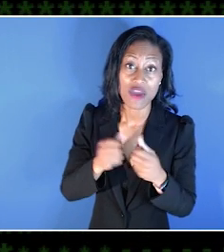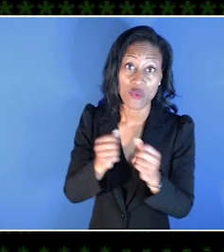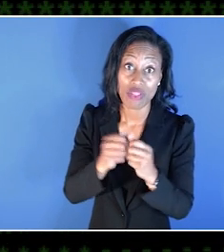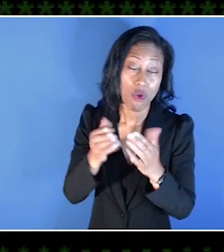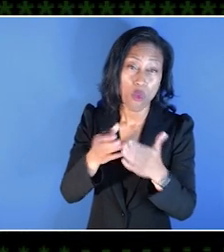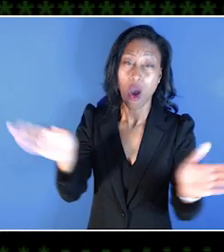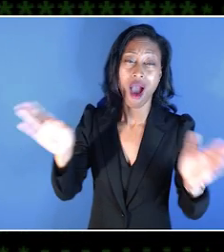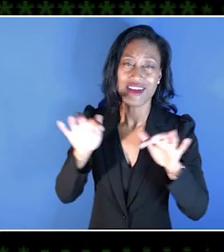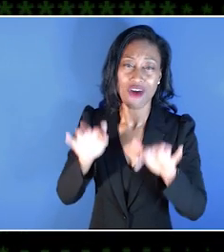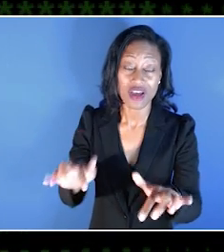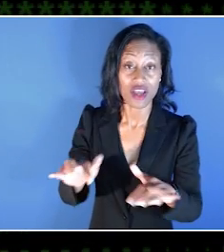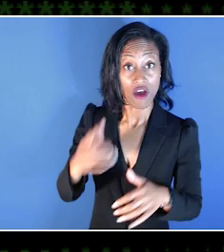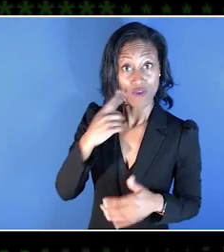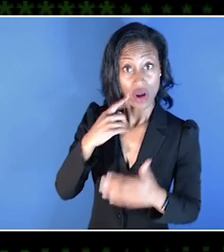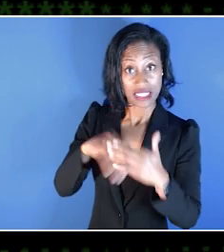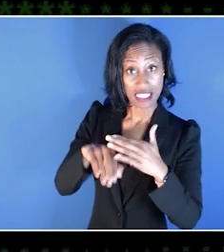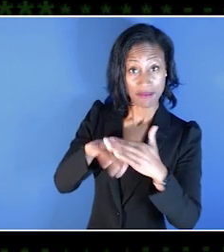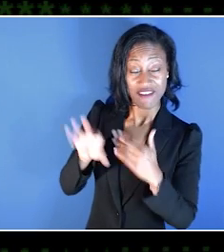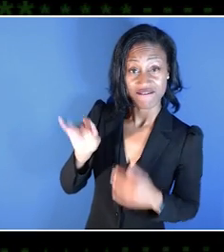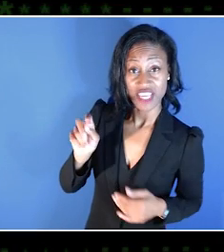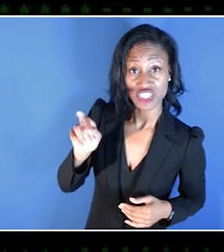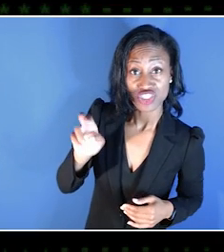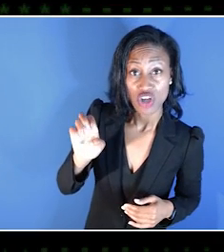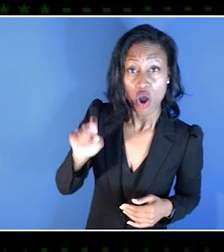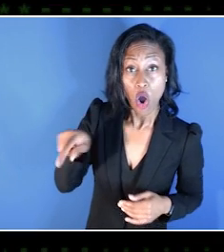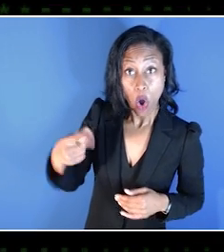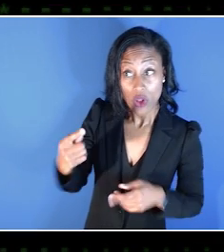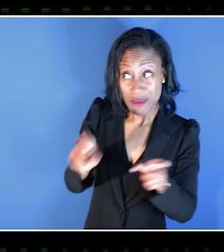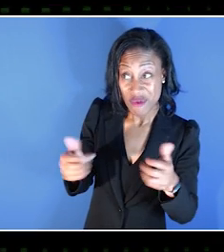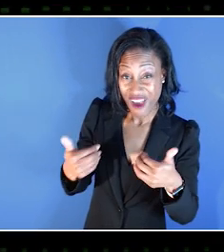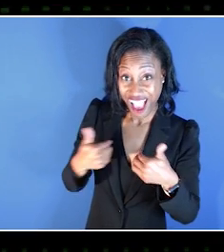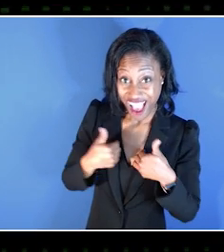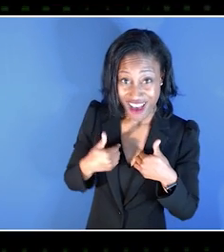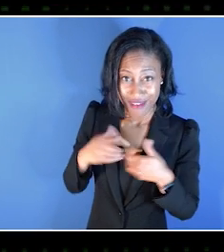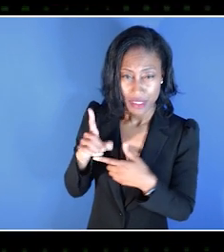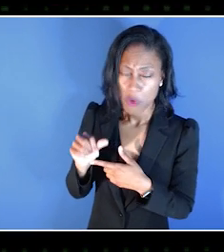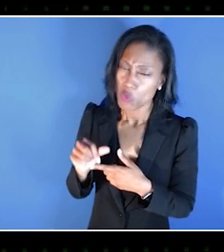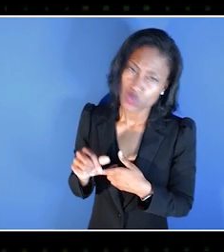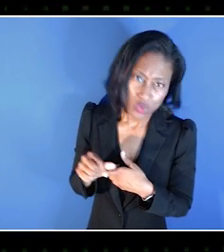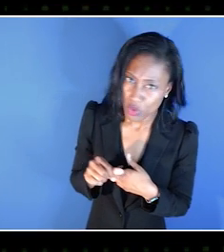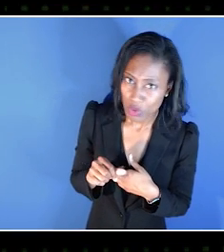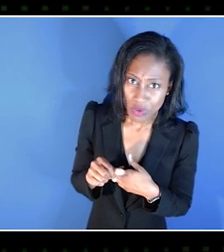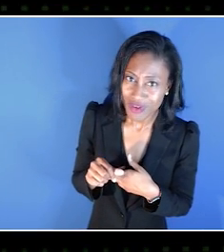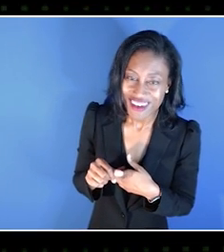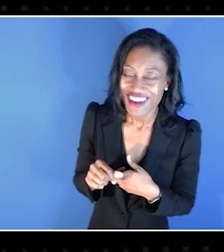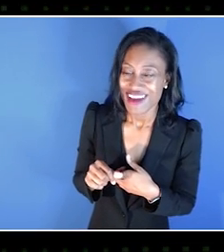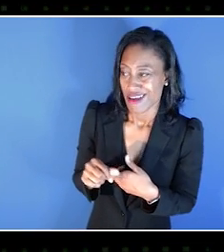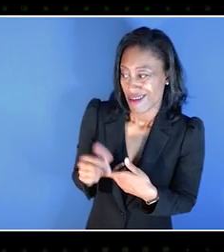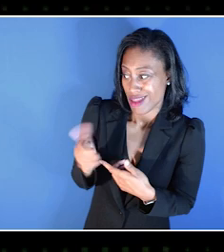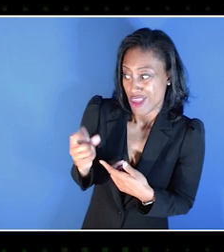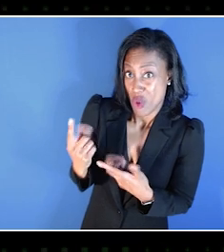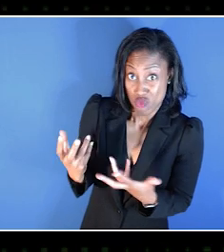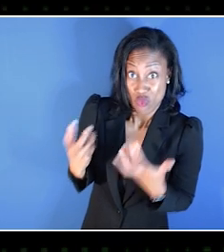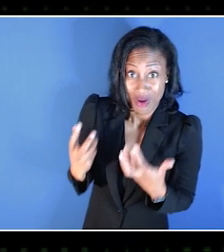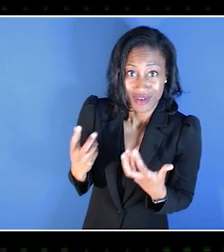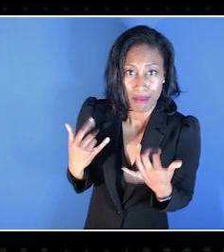accessibility features are not just about for people who have disabilities. It's also for everyone that would like to play games.